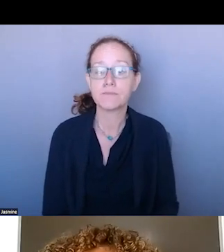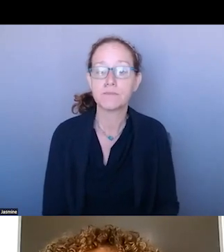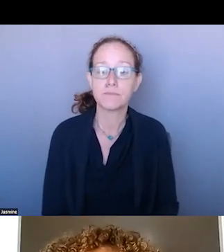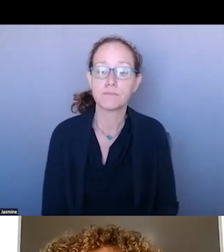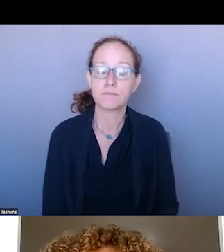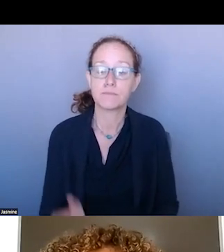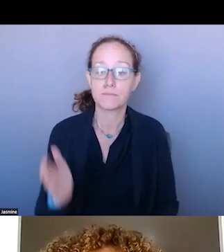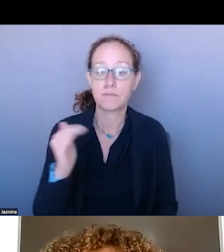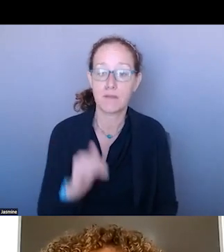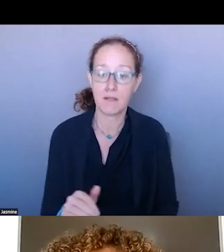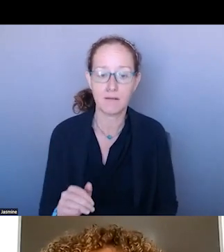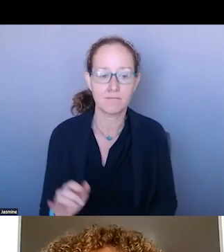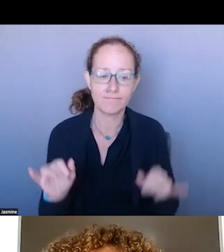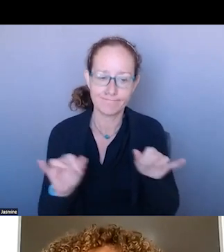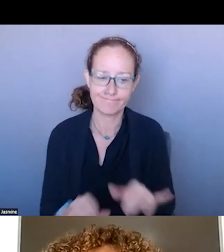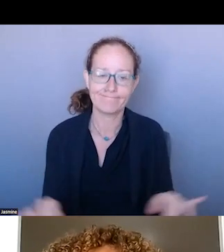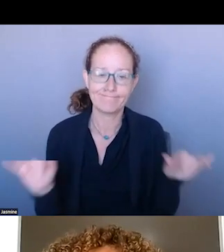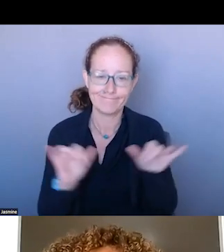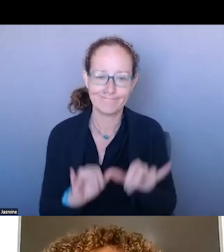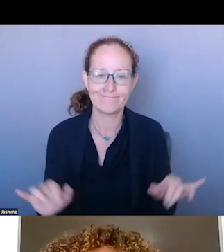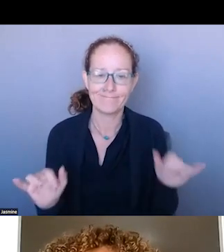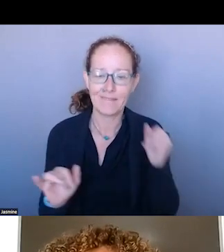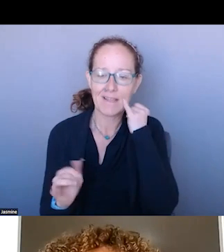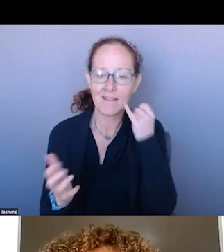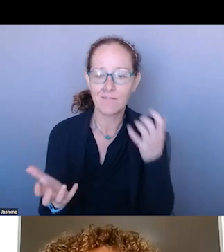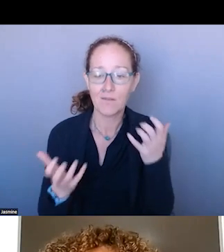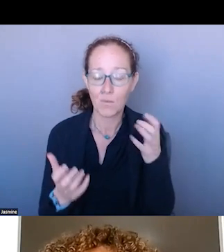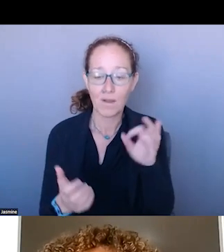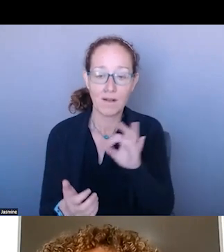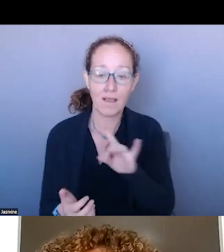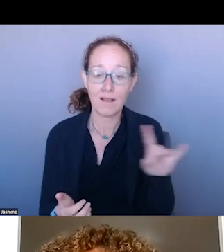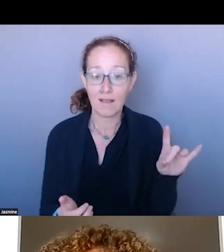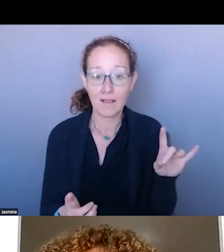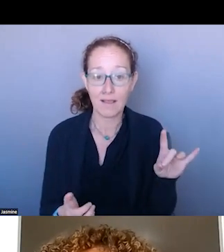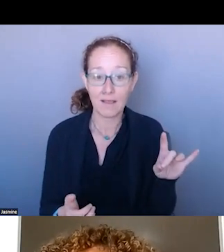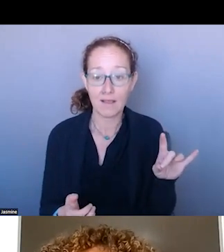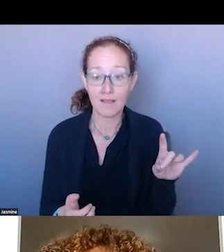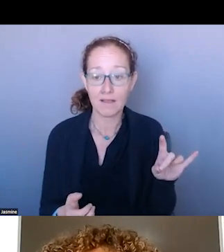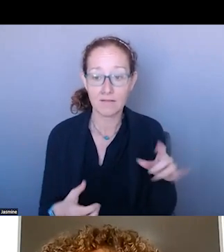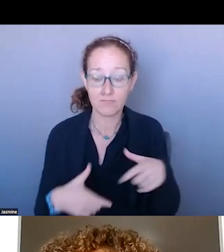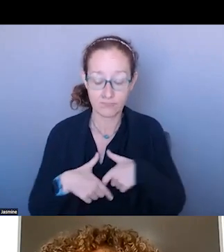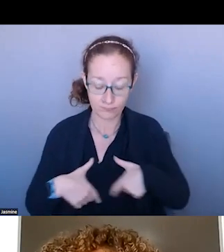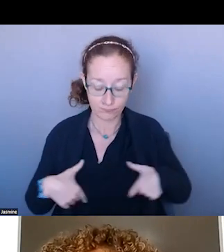AS ALWAYS, IF YOU WANT A 988 CRISIS JAM SHIRT, YOU CAN GET THEM